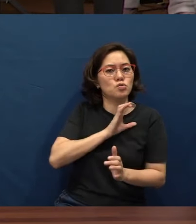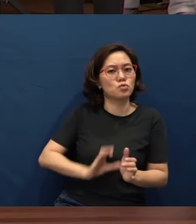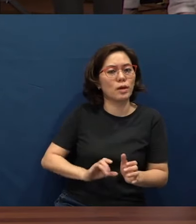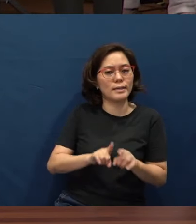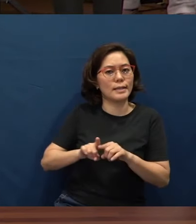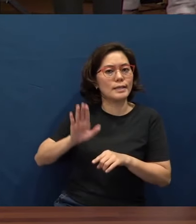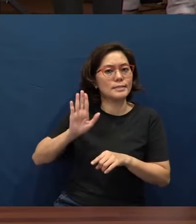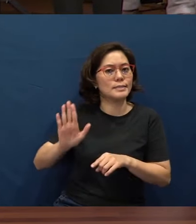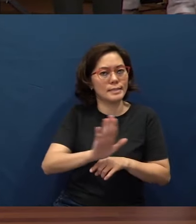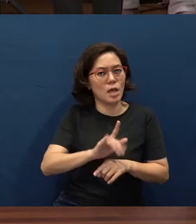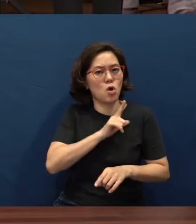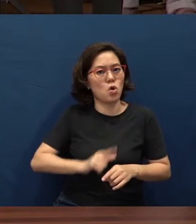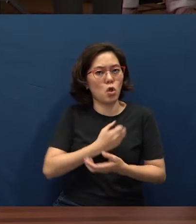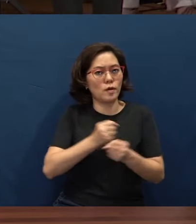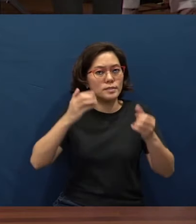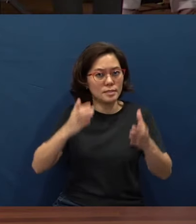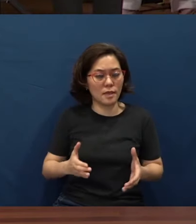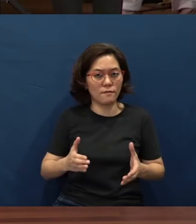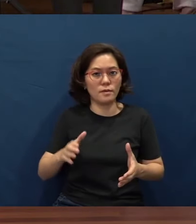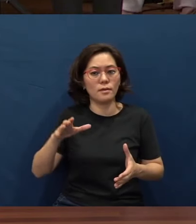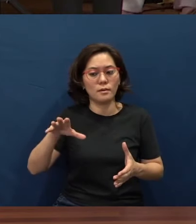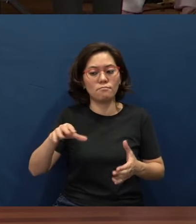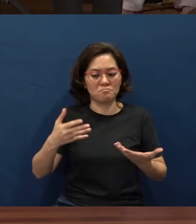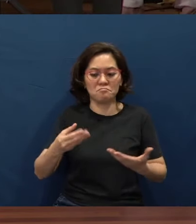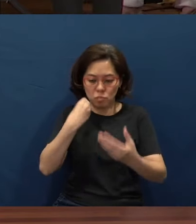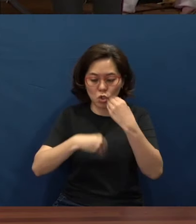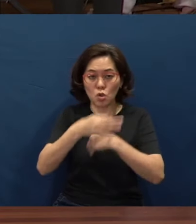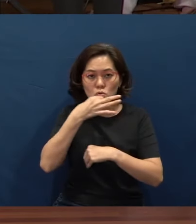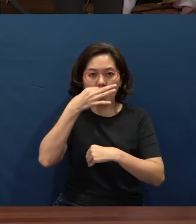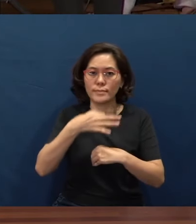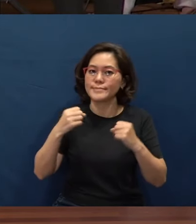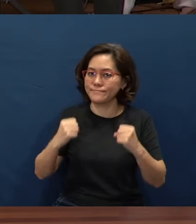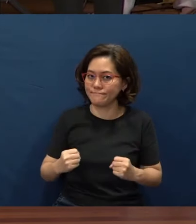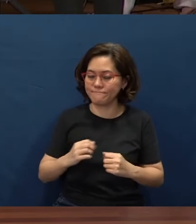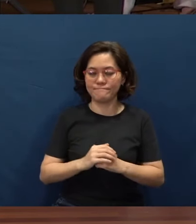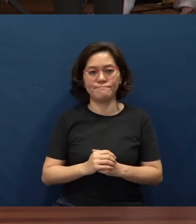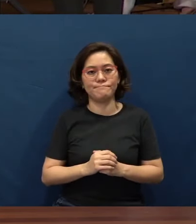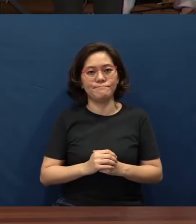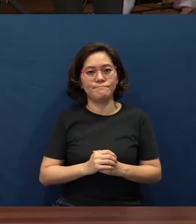and Savior are to partake in the Holy Communion.